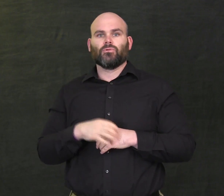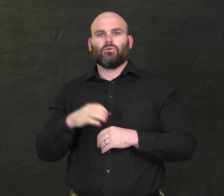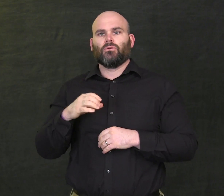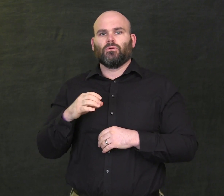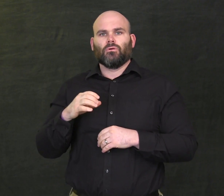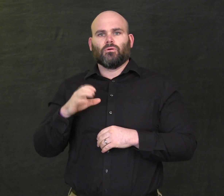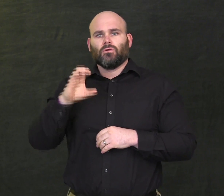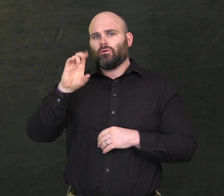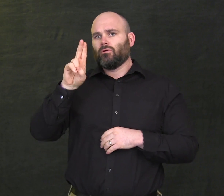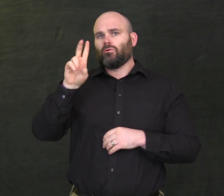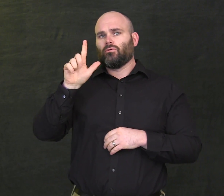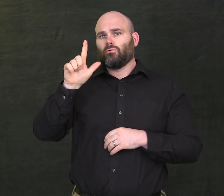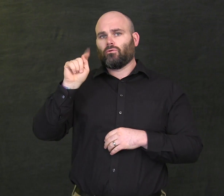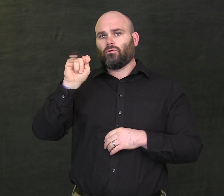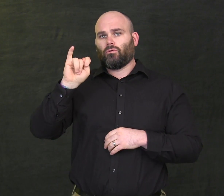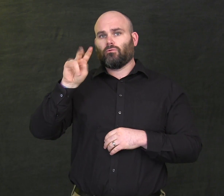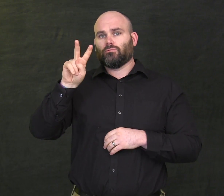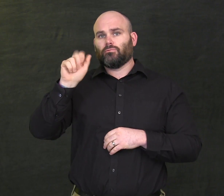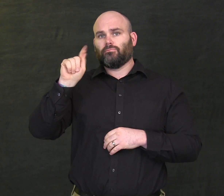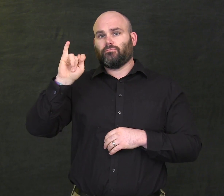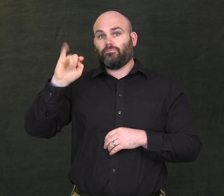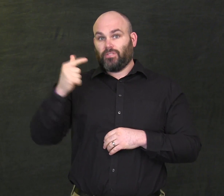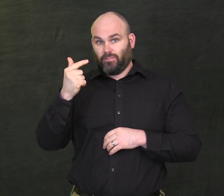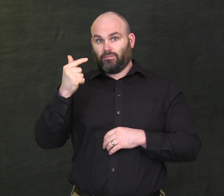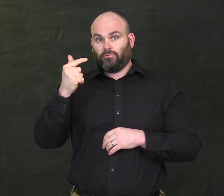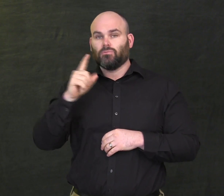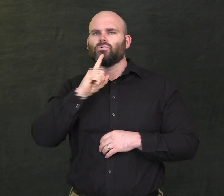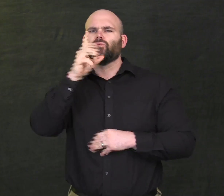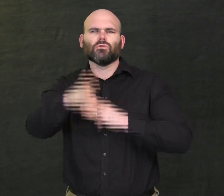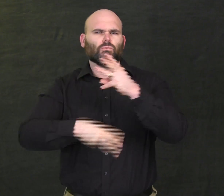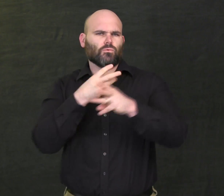“Cultivating Real World Skill Sets